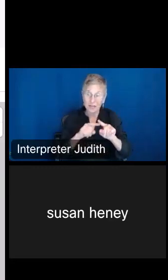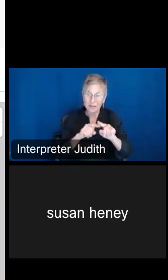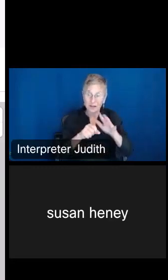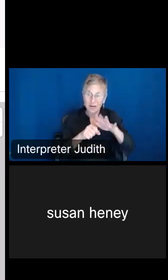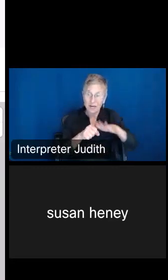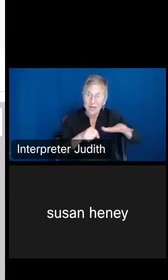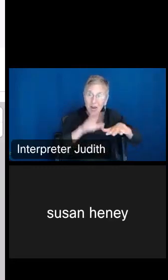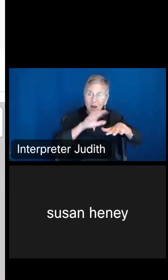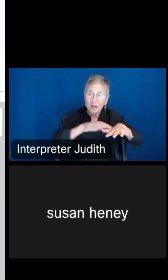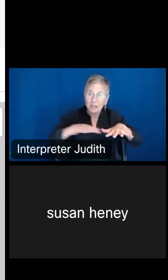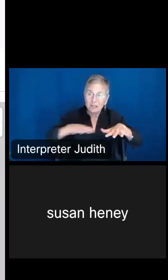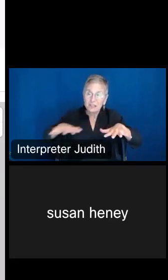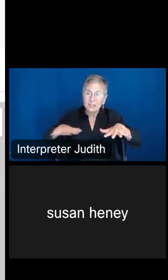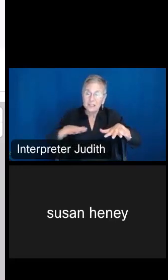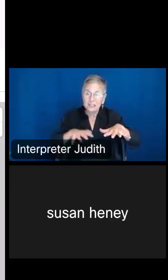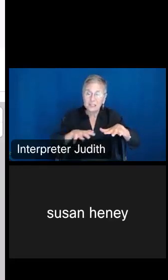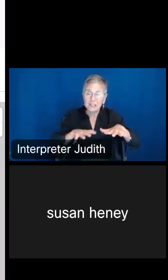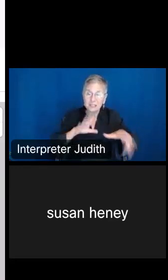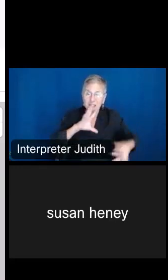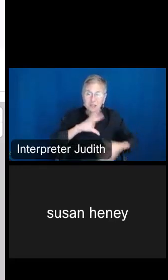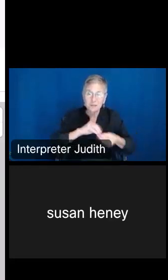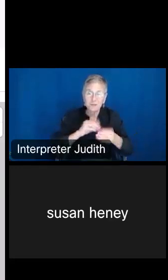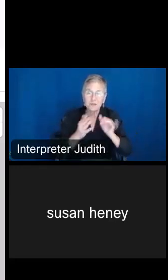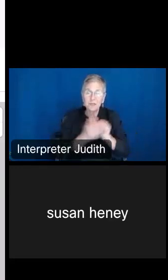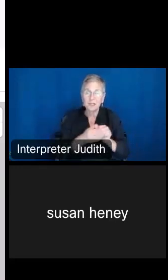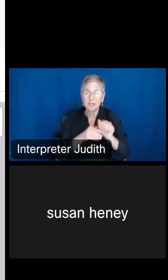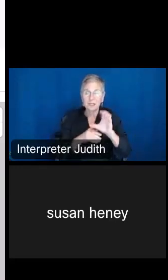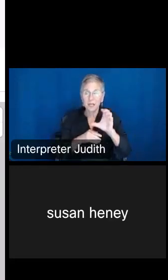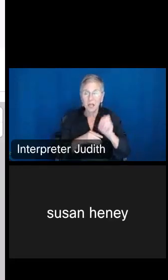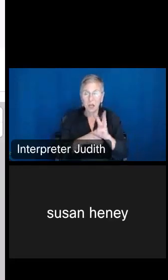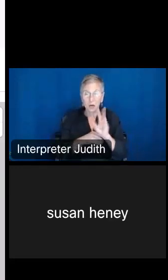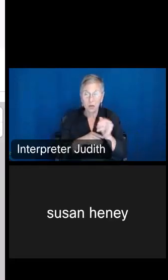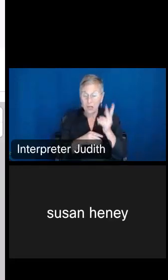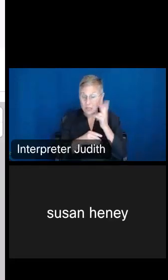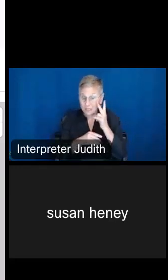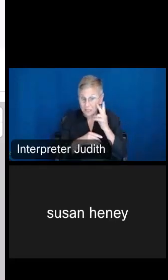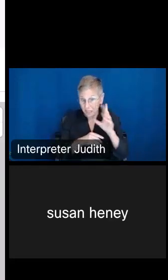that comprise this particular county, so if you were to look at the data on the table,